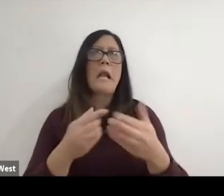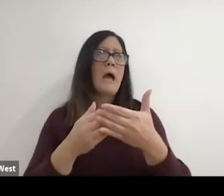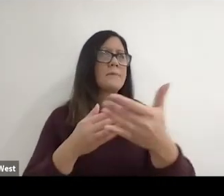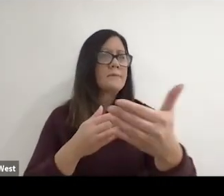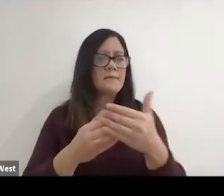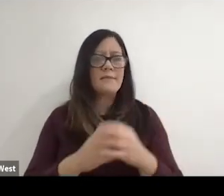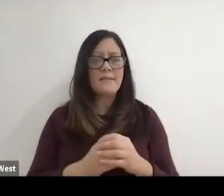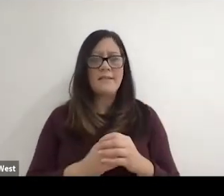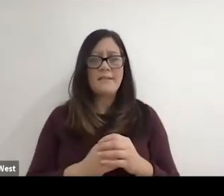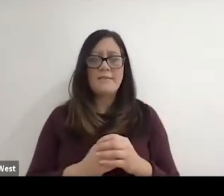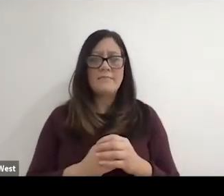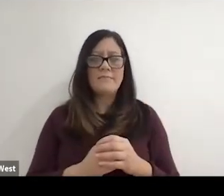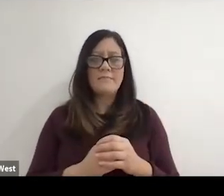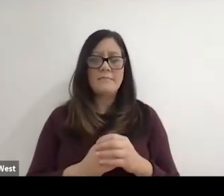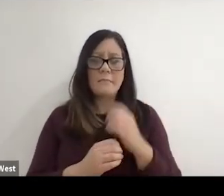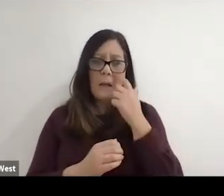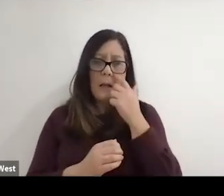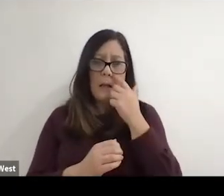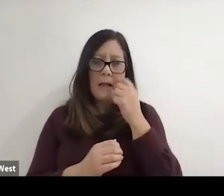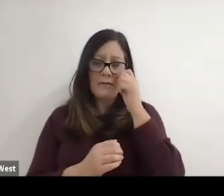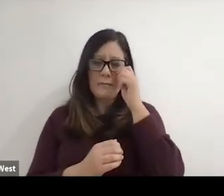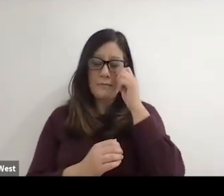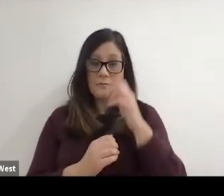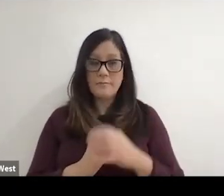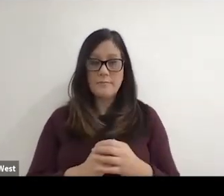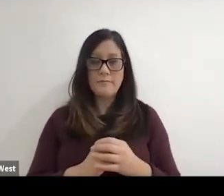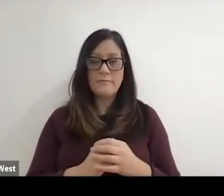idea where it was going to go and and.